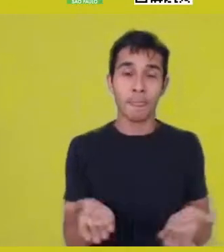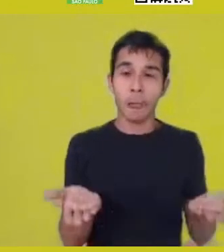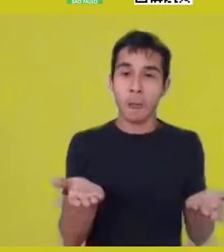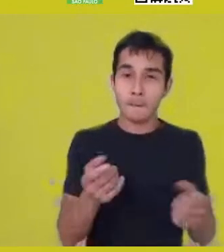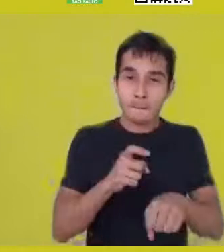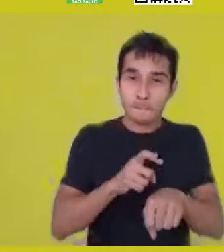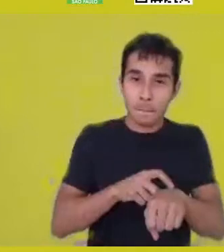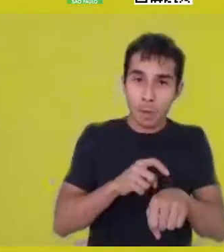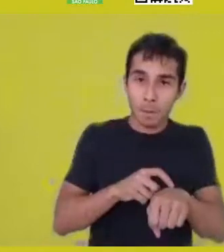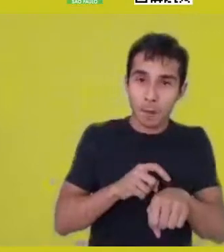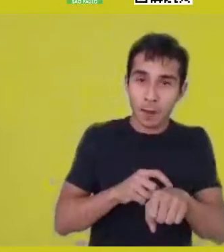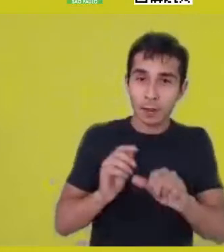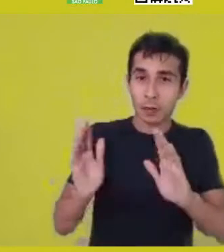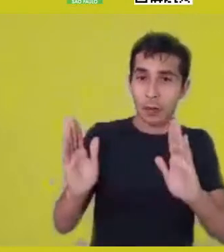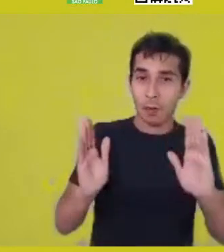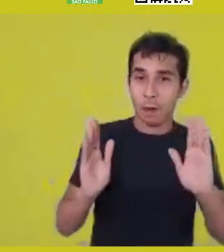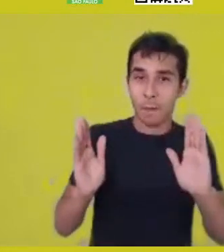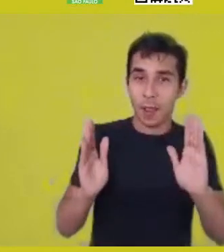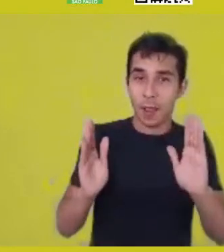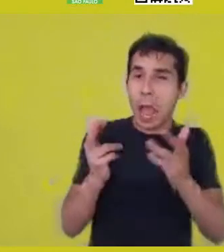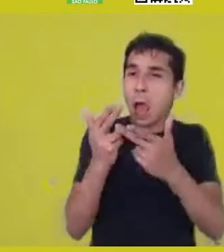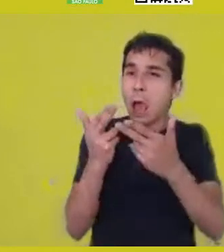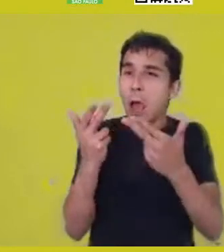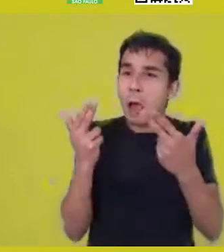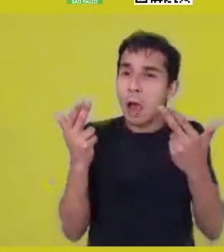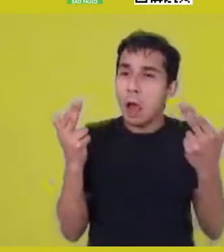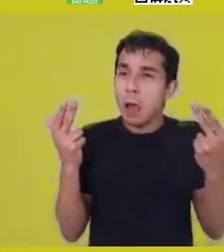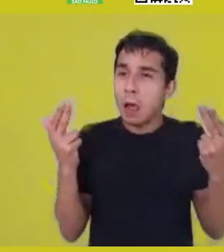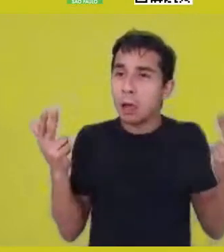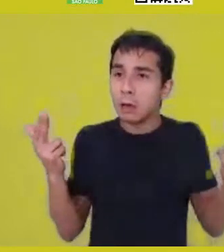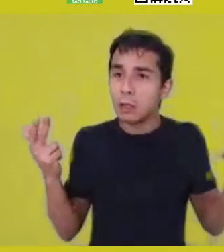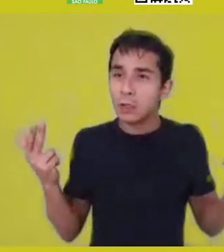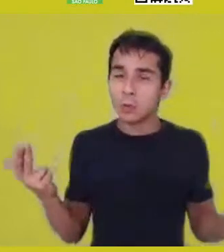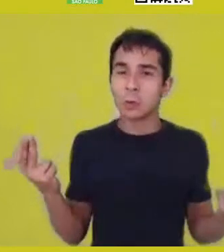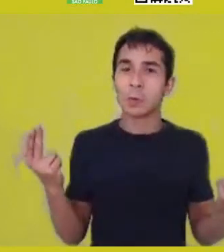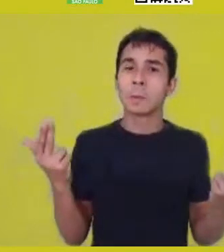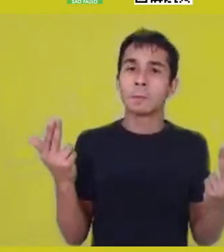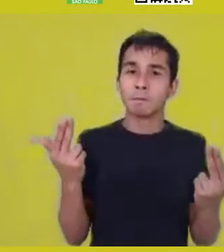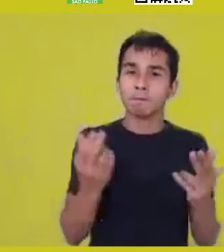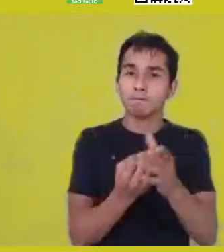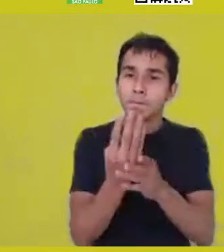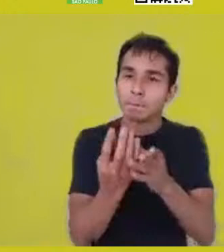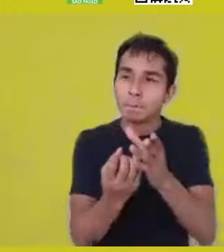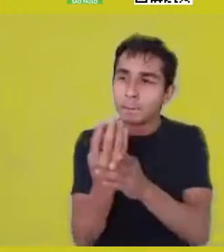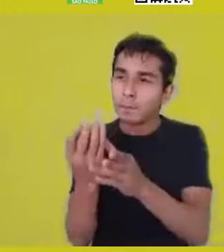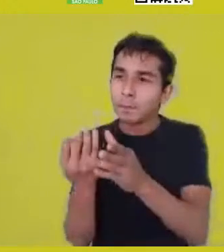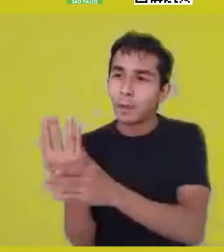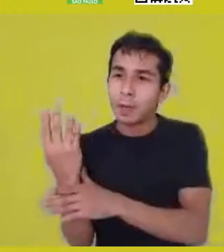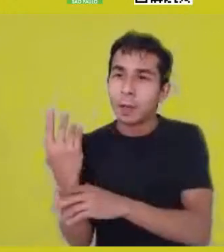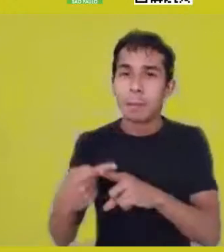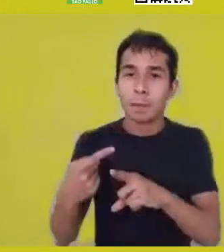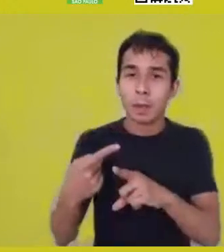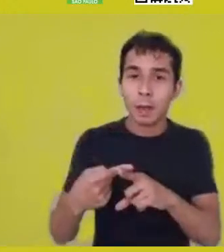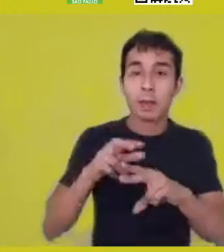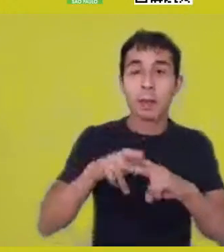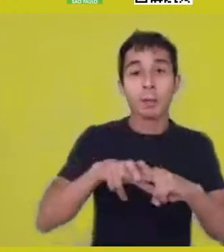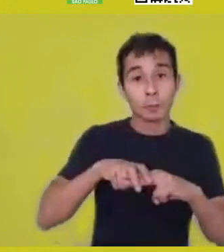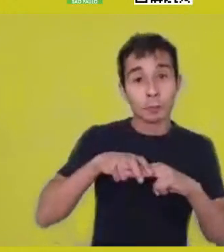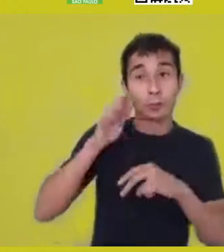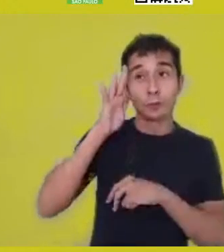in a world in its horizontality, in its diversity of possibilities.